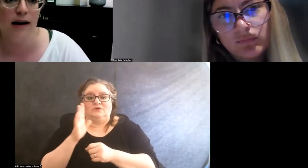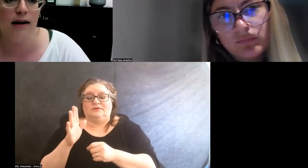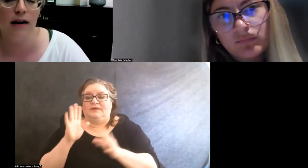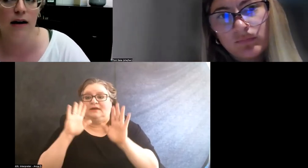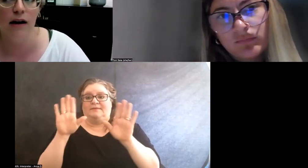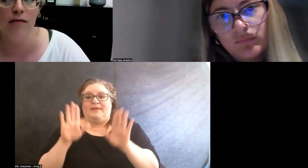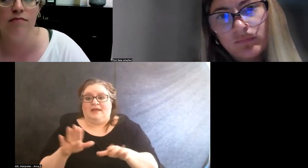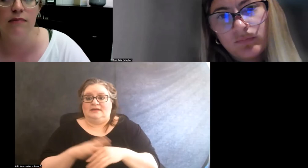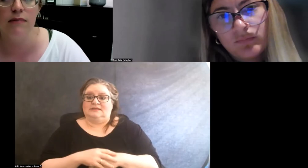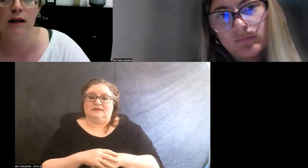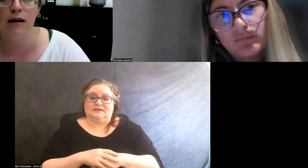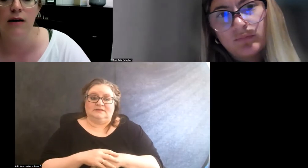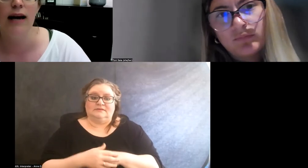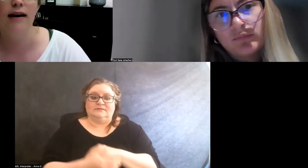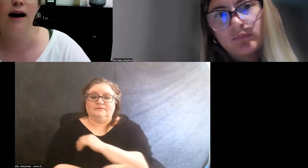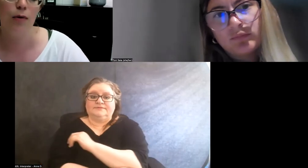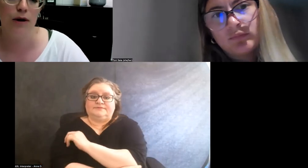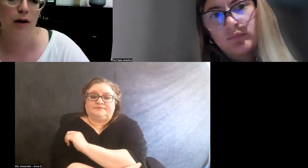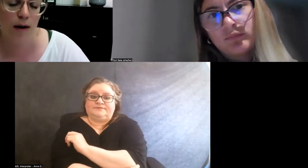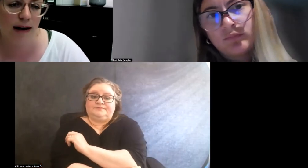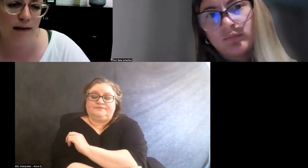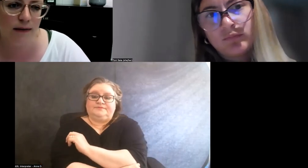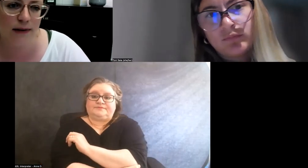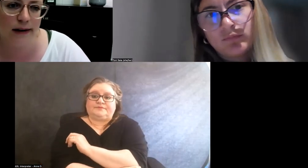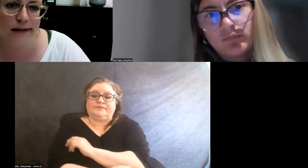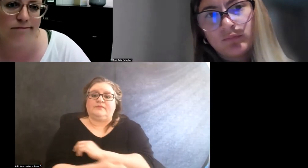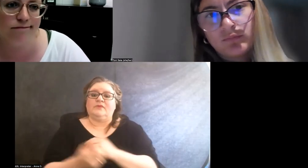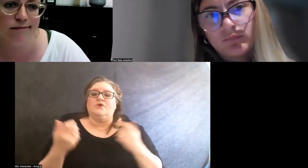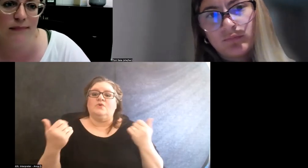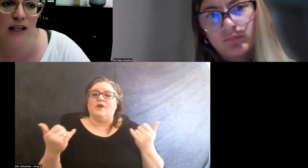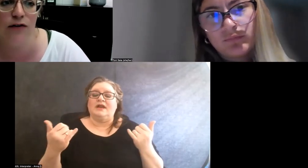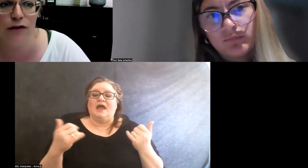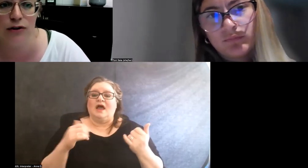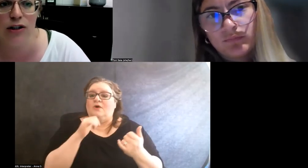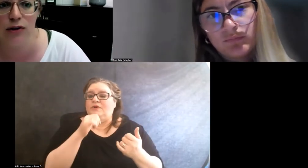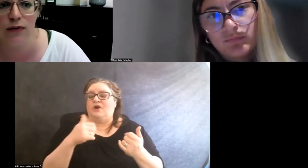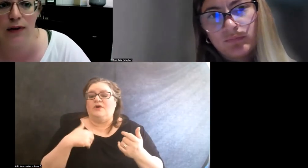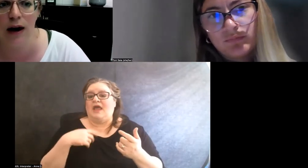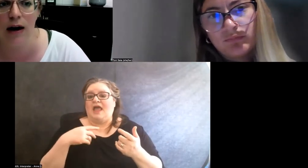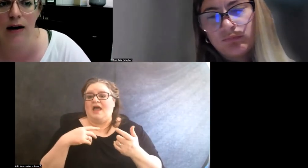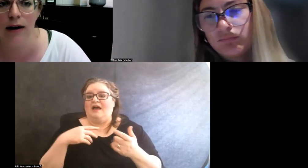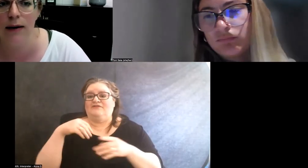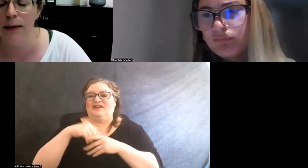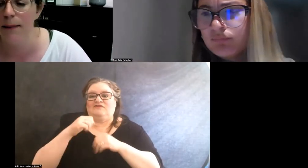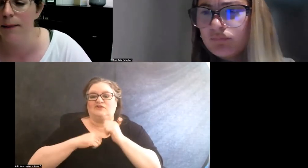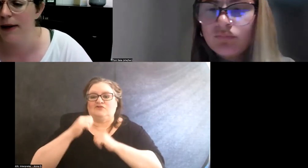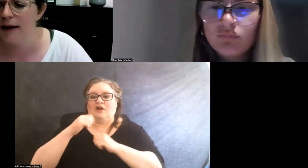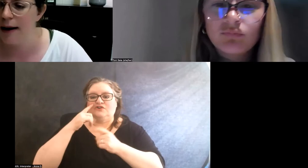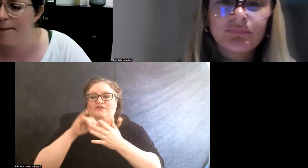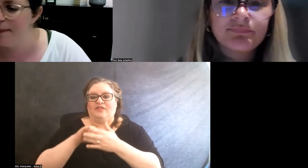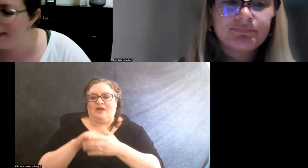And right now, we don't have the infrastructure for that but, yeah.